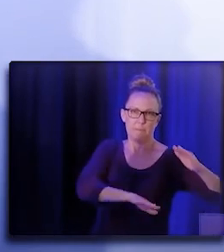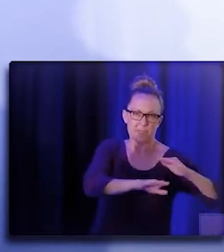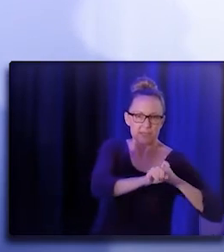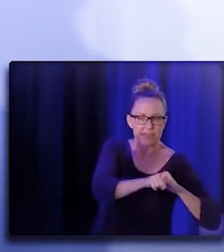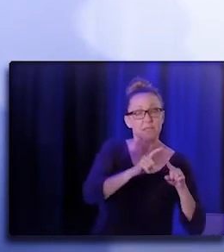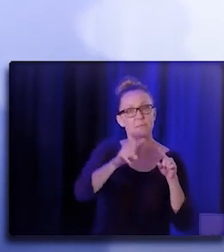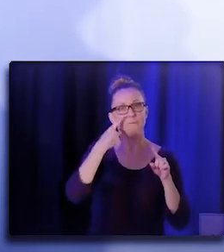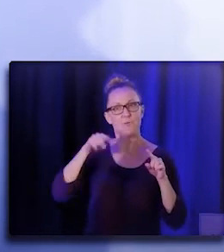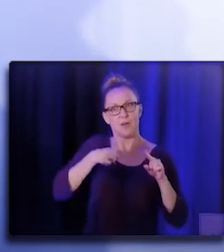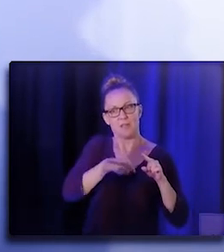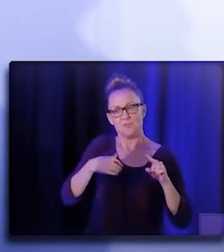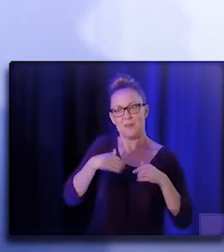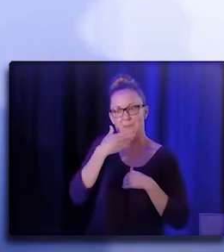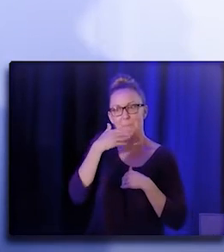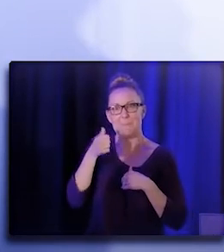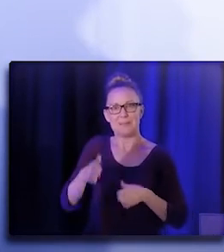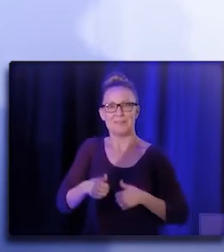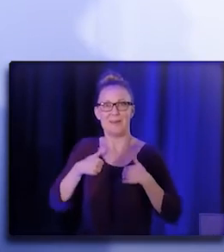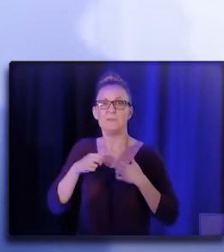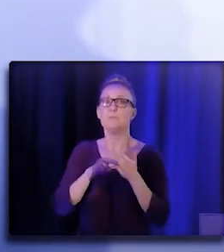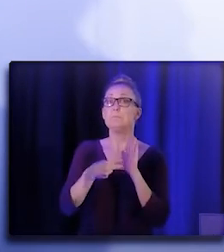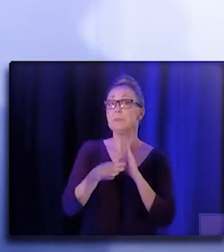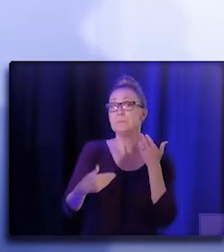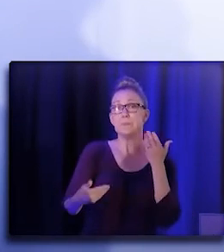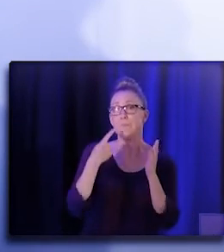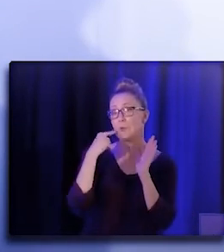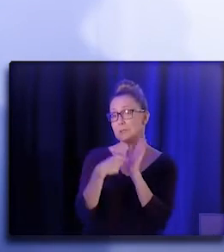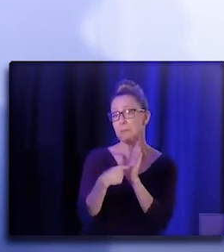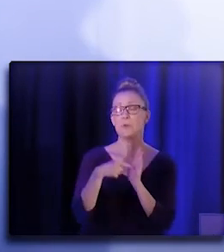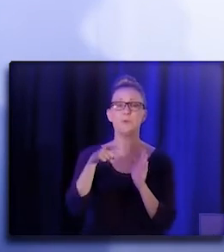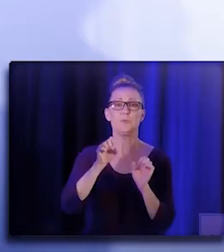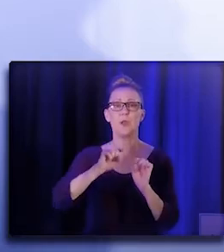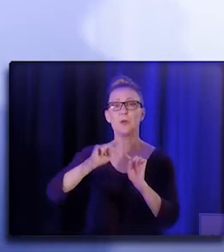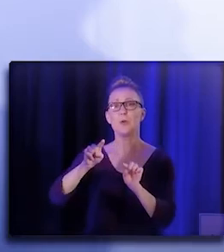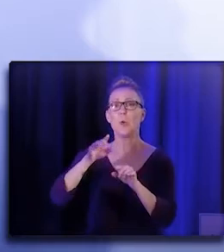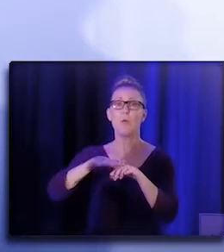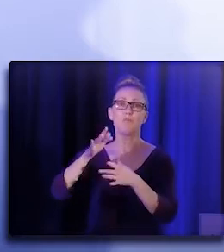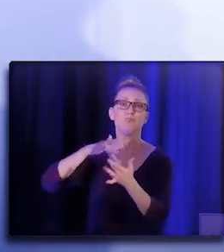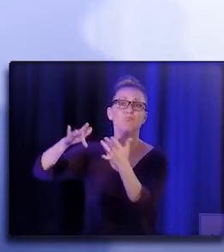"An example of this might be the ability "to take your family on a vacation."